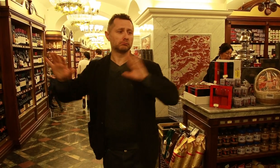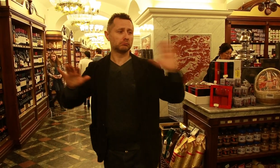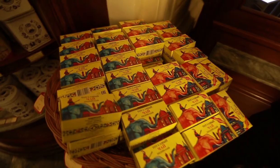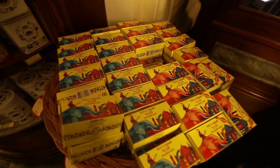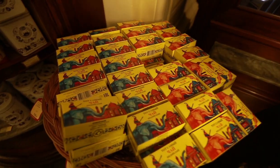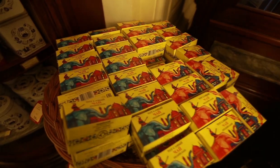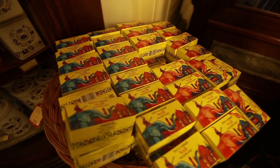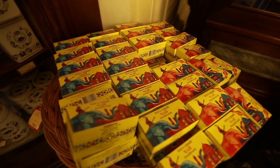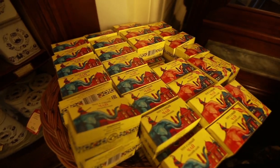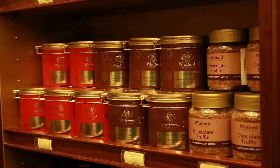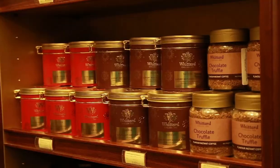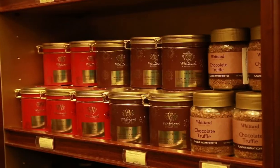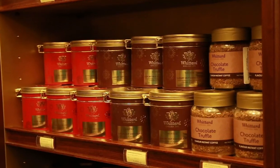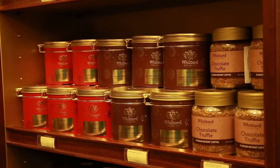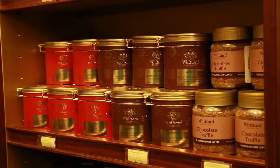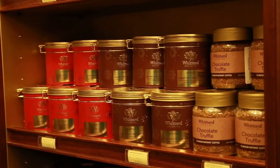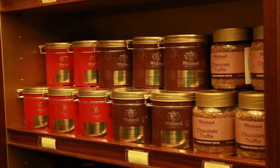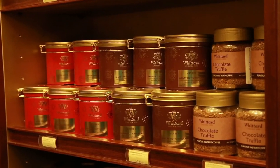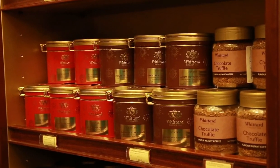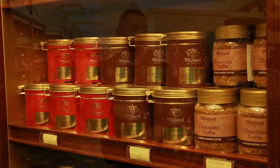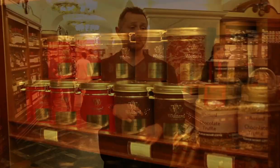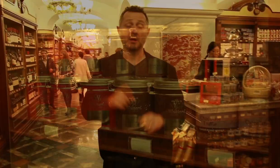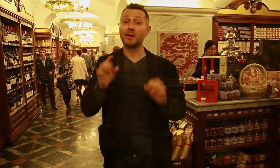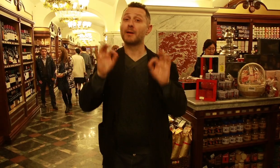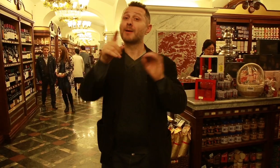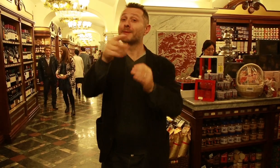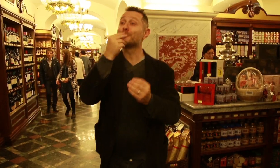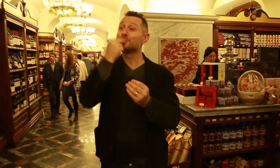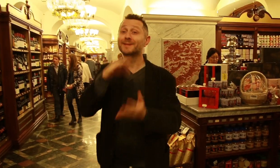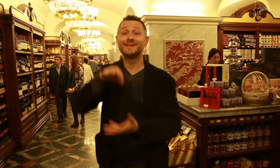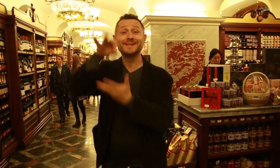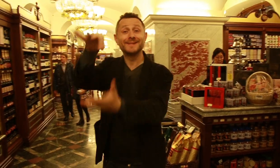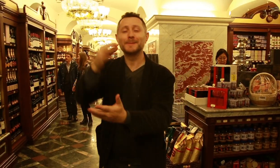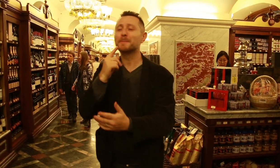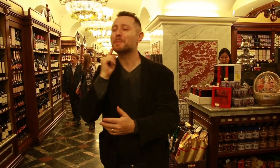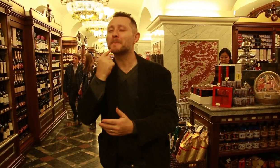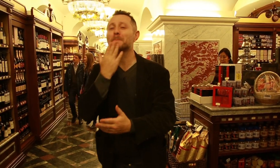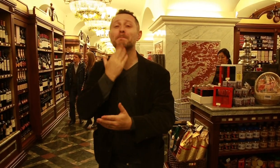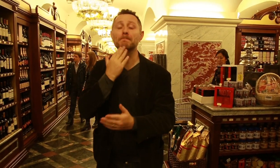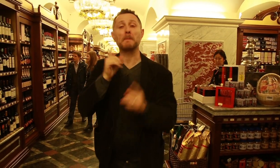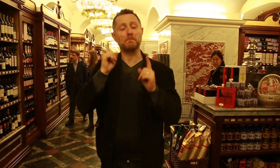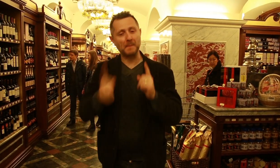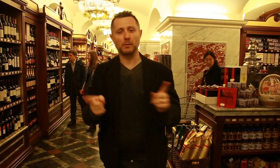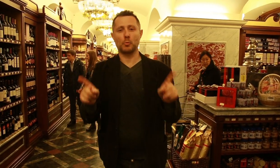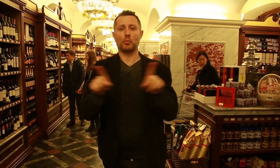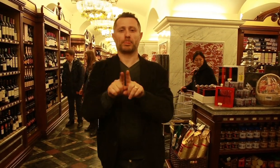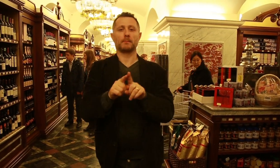this has to do with influence from other countries in Asia. Whether your tea is sweet or bitter, it is suggested that you add